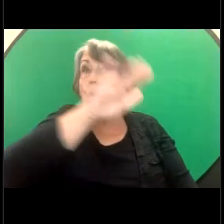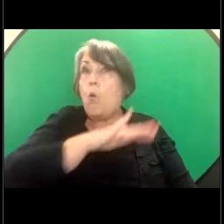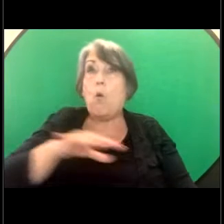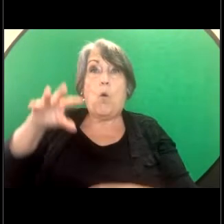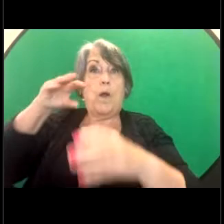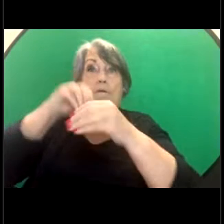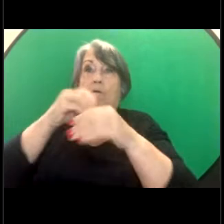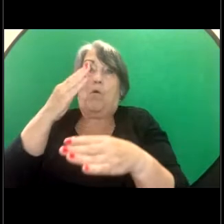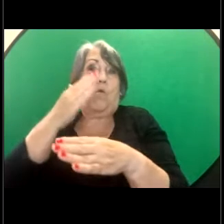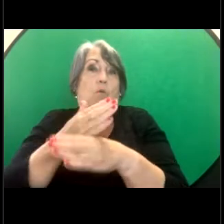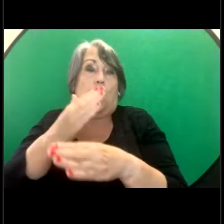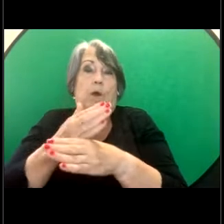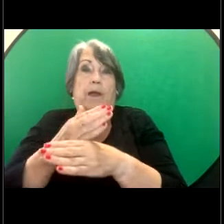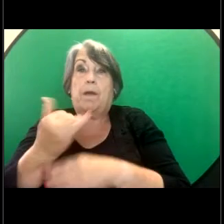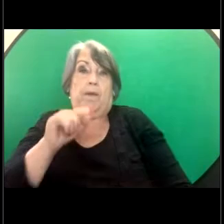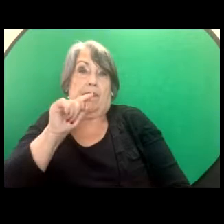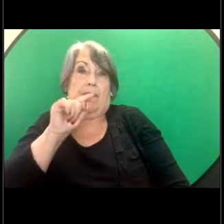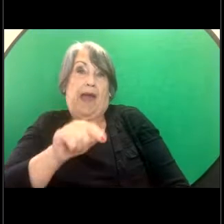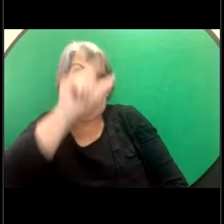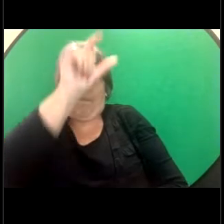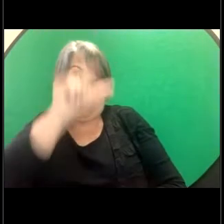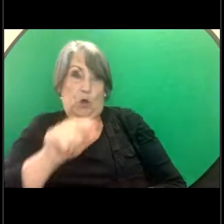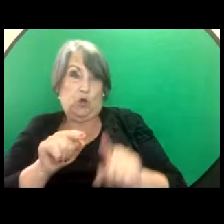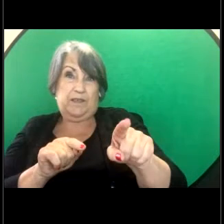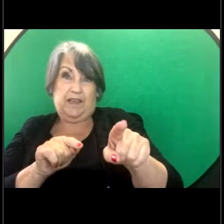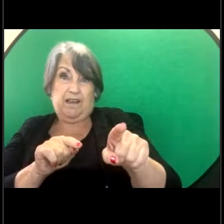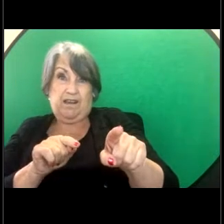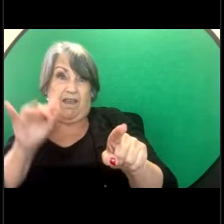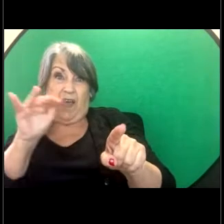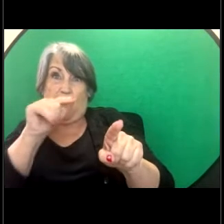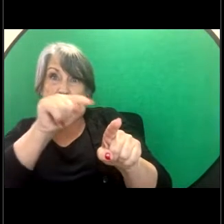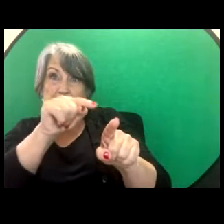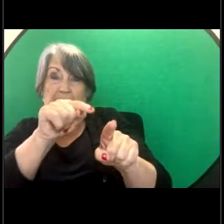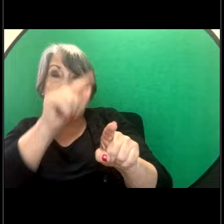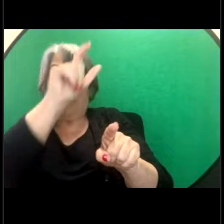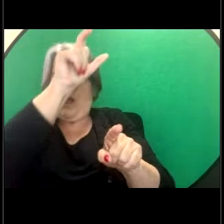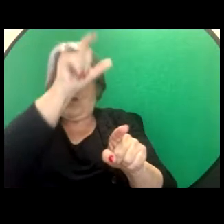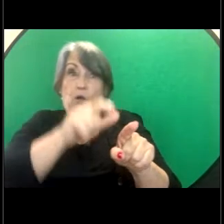the person harassed is working when it happens or the person doing the harassing is at work.